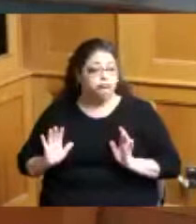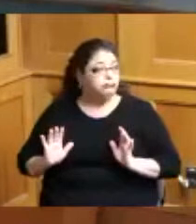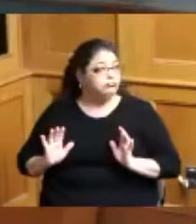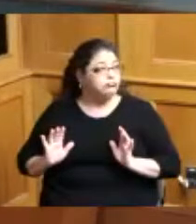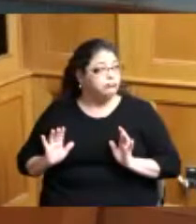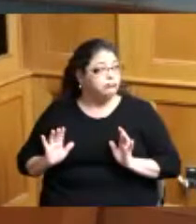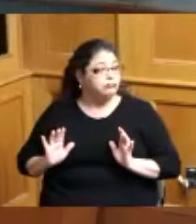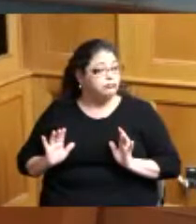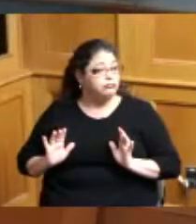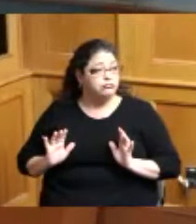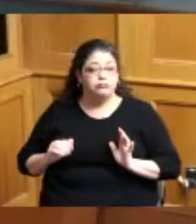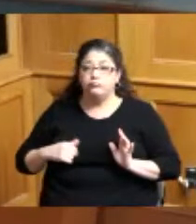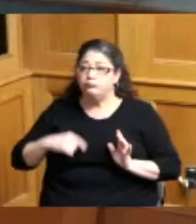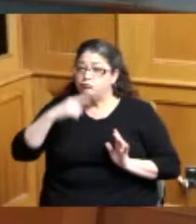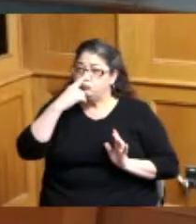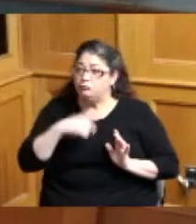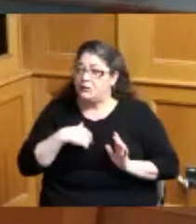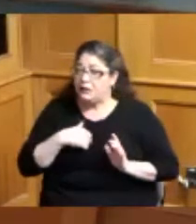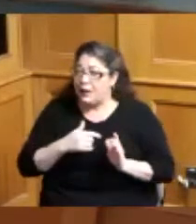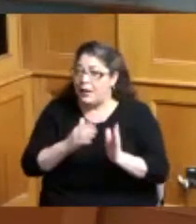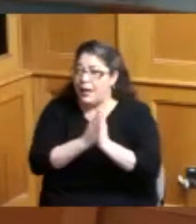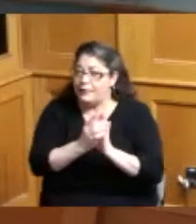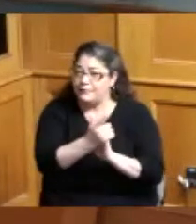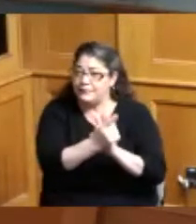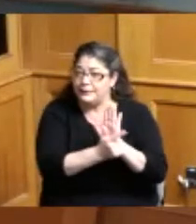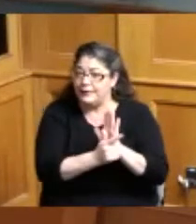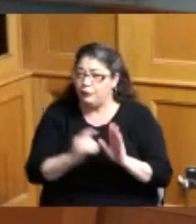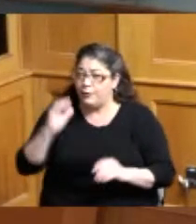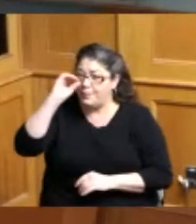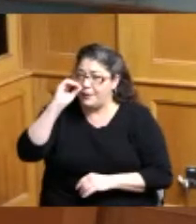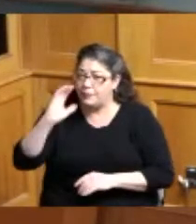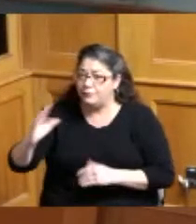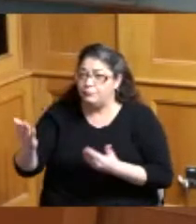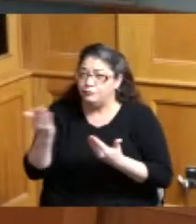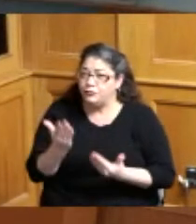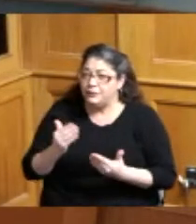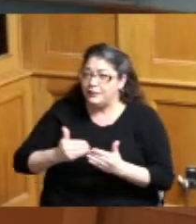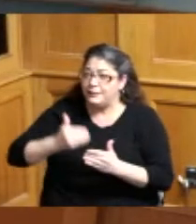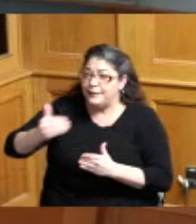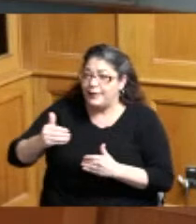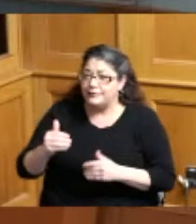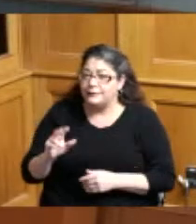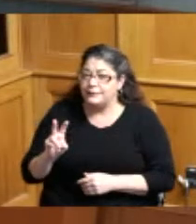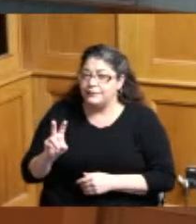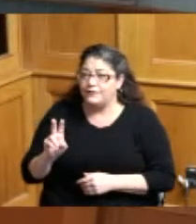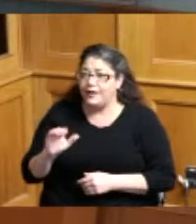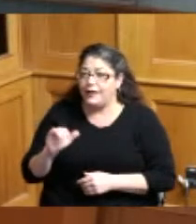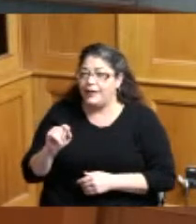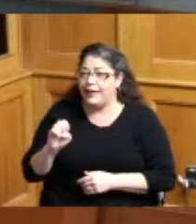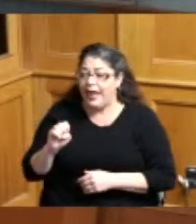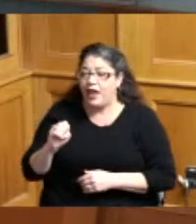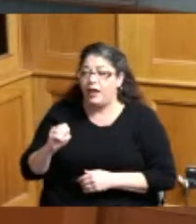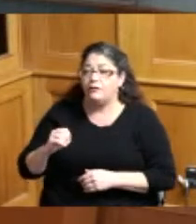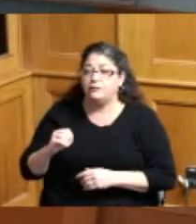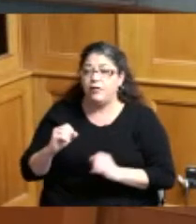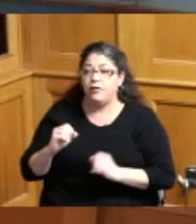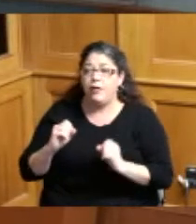I would like to get a legal opinion maybe even for our next vacate that comes here but you know